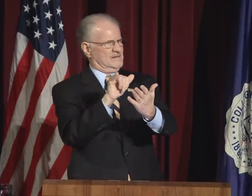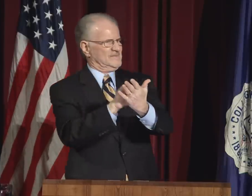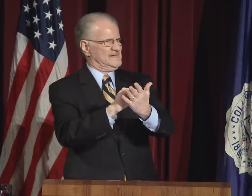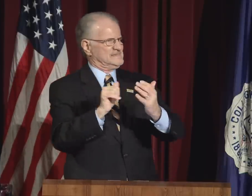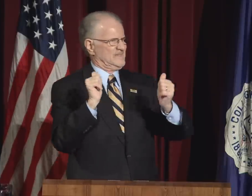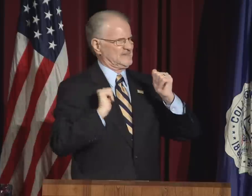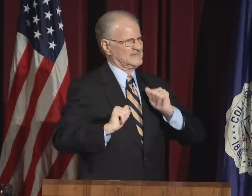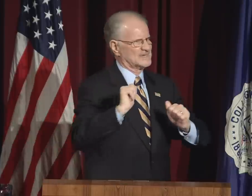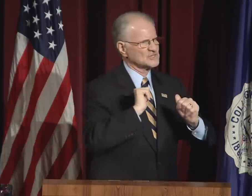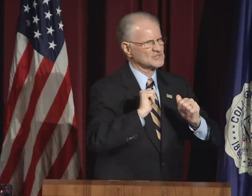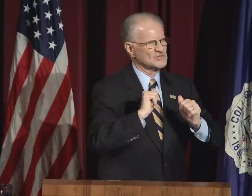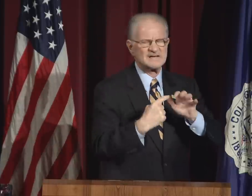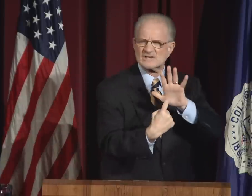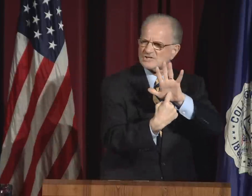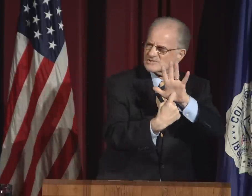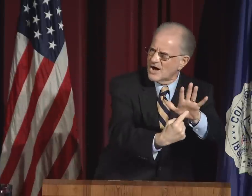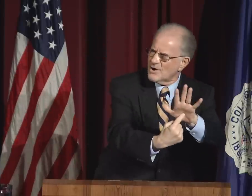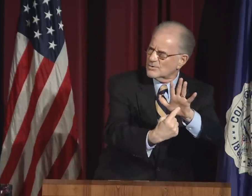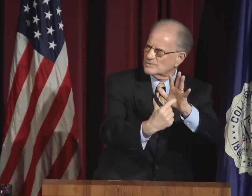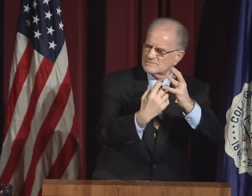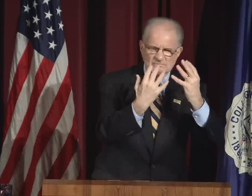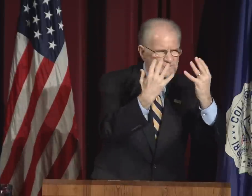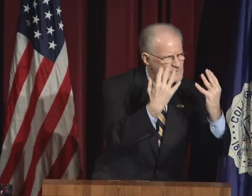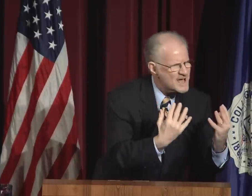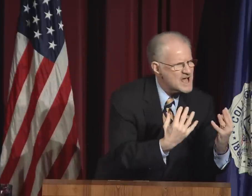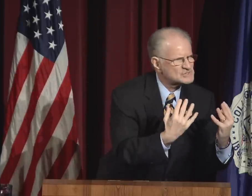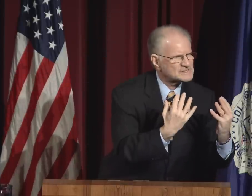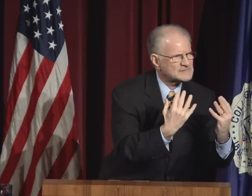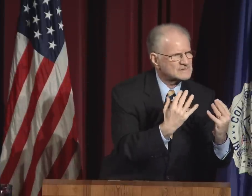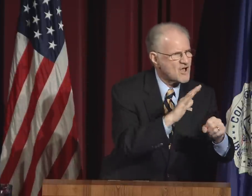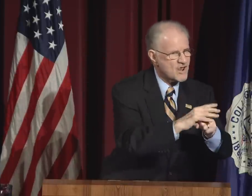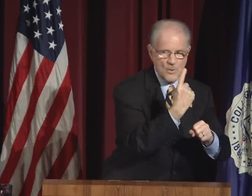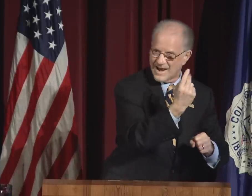We often see the mask of this theater.